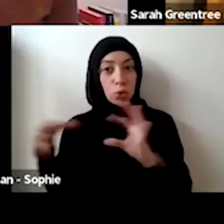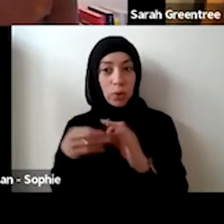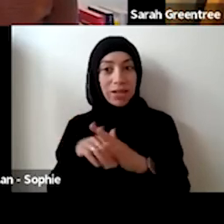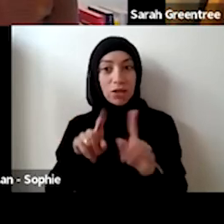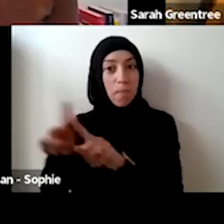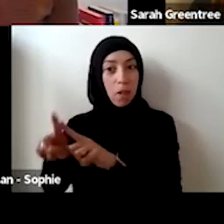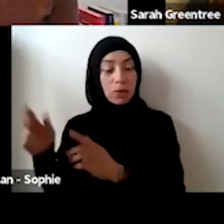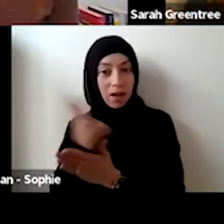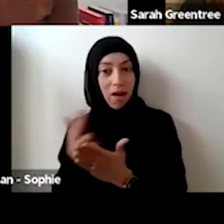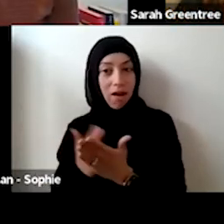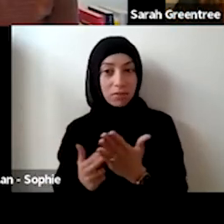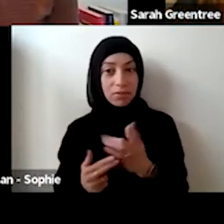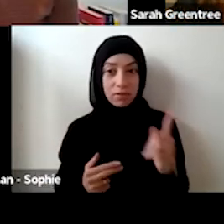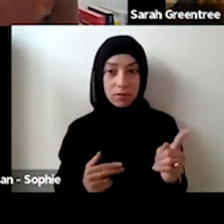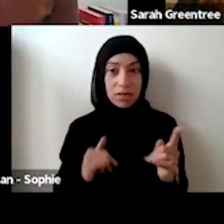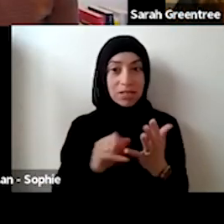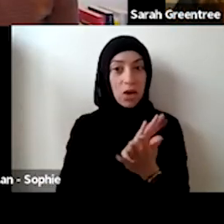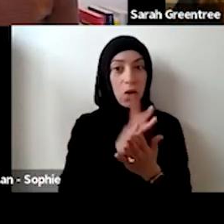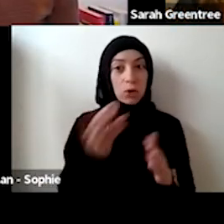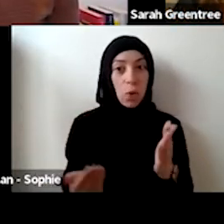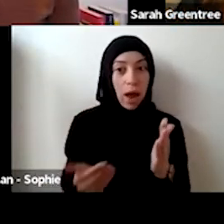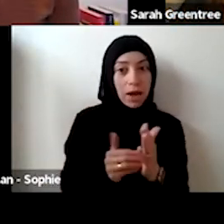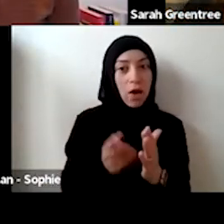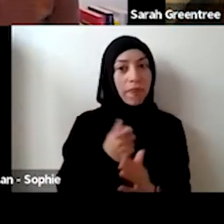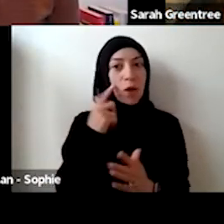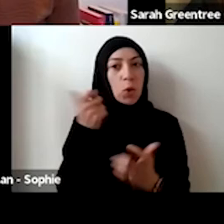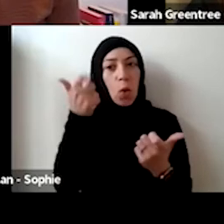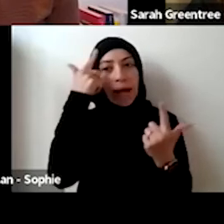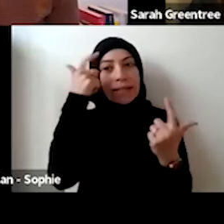and he cannot just add to that. But it's probably a good idea to have a look at who the current